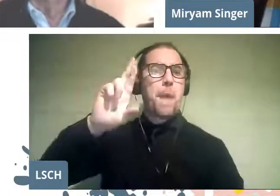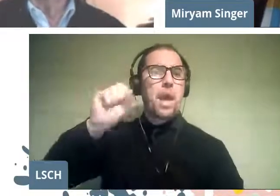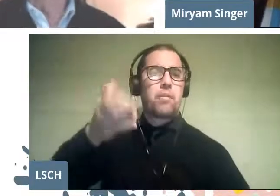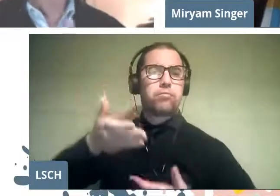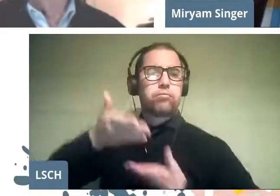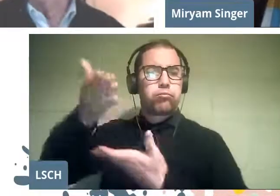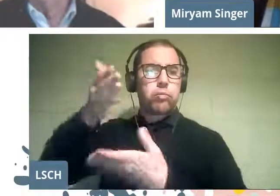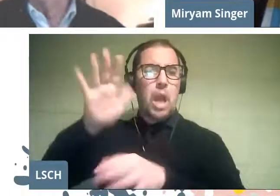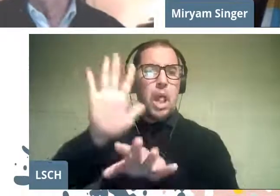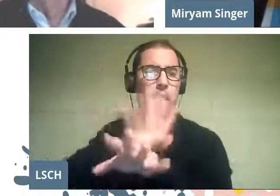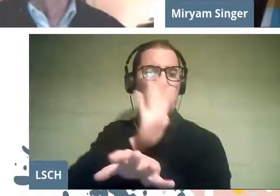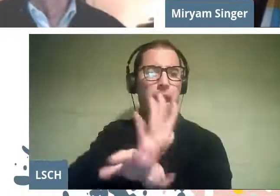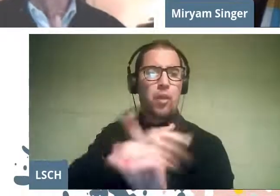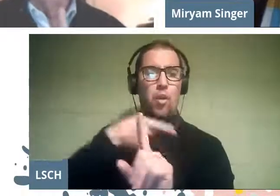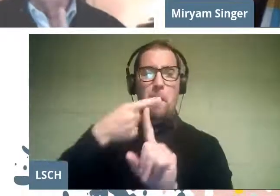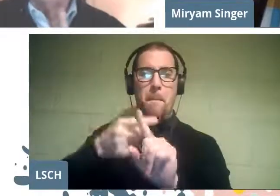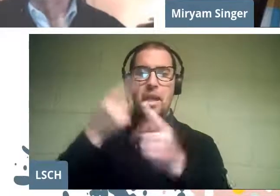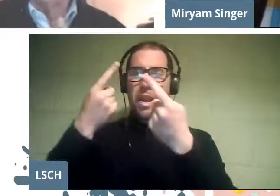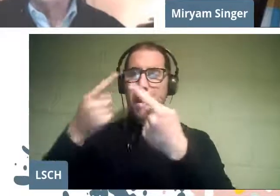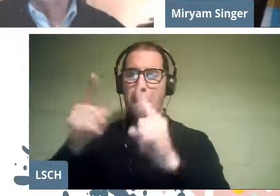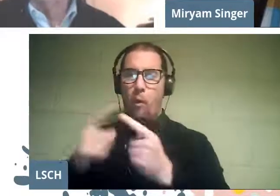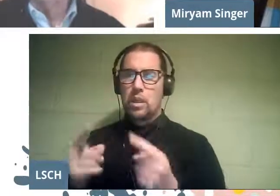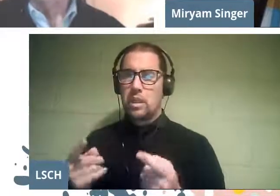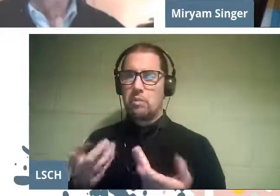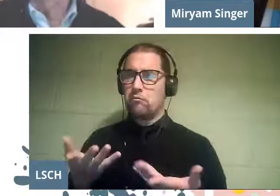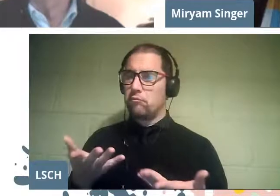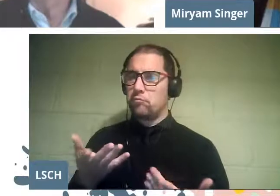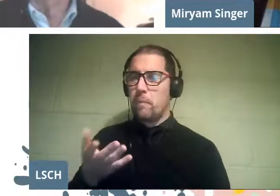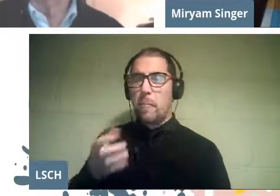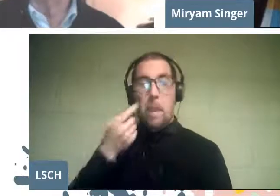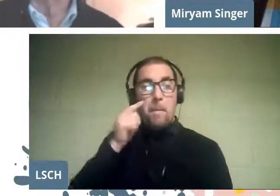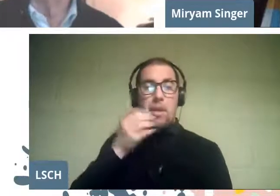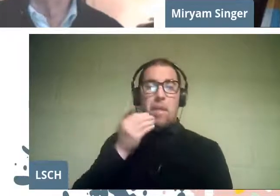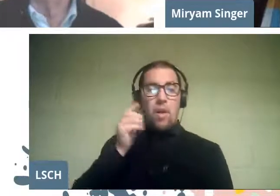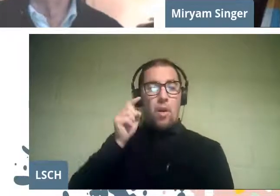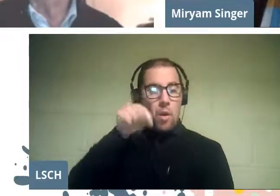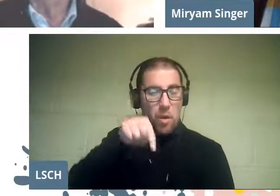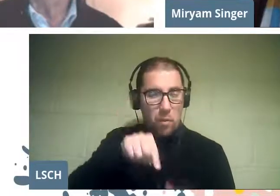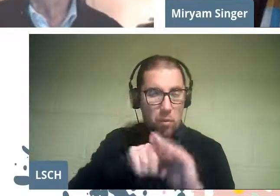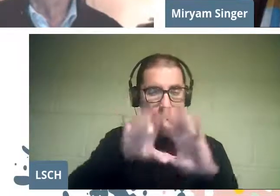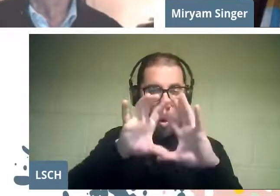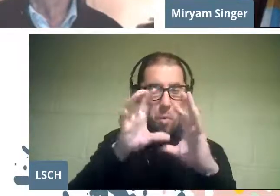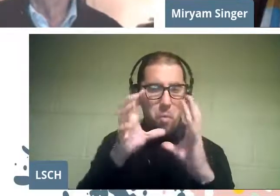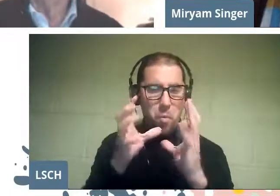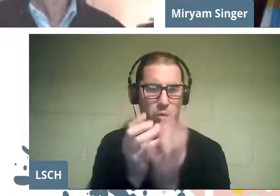However, she will enter a world perhaps little diffused: